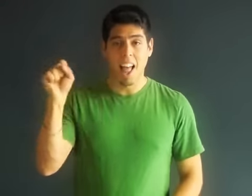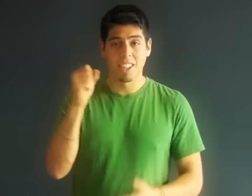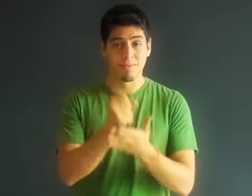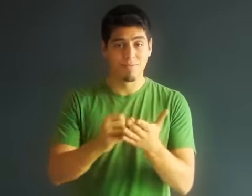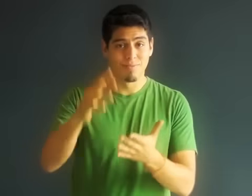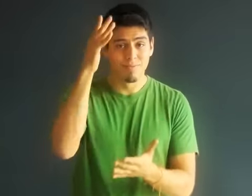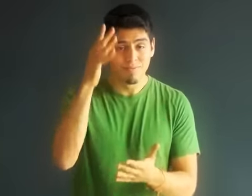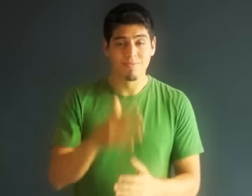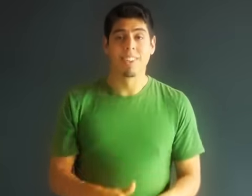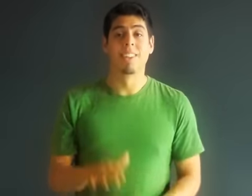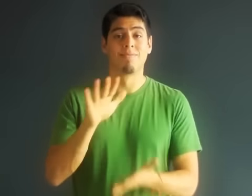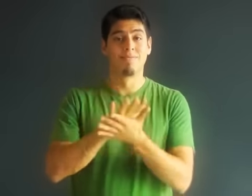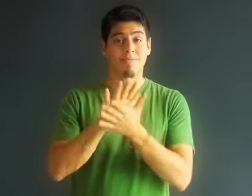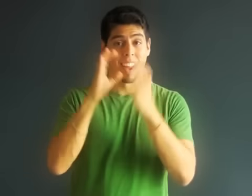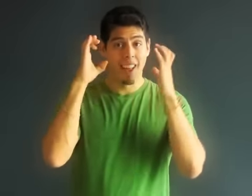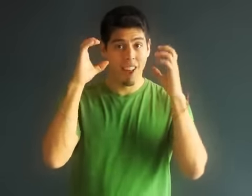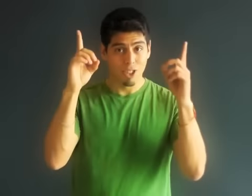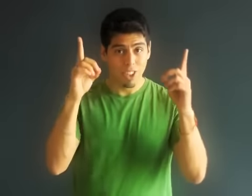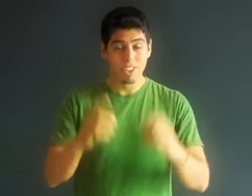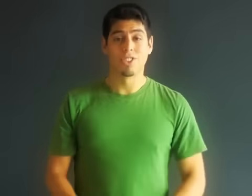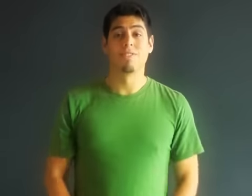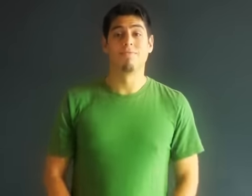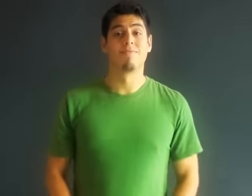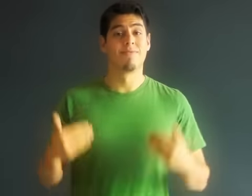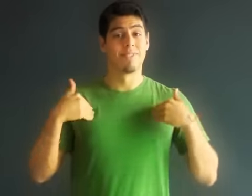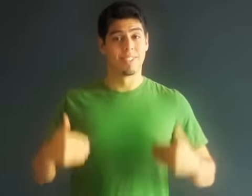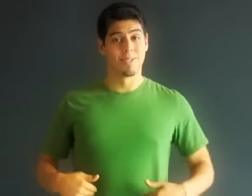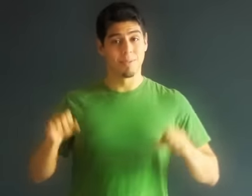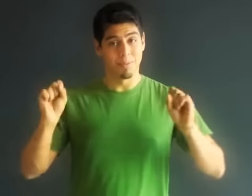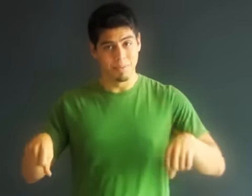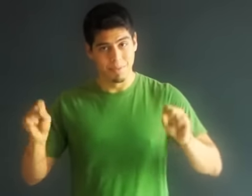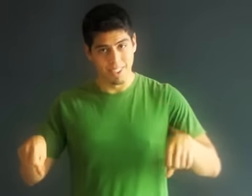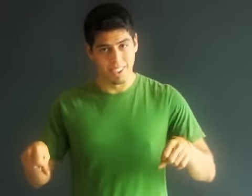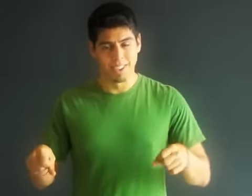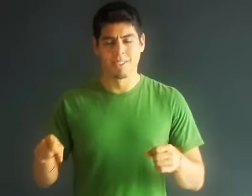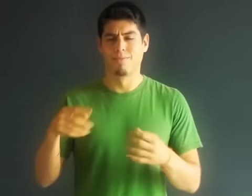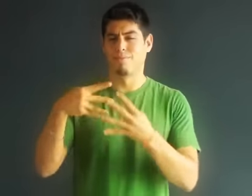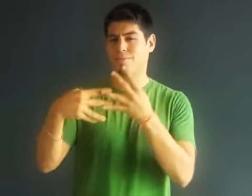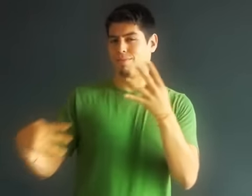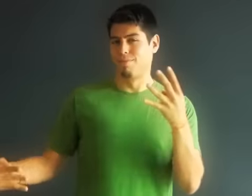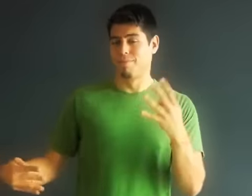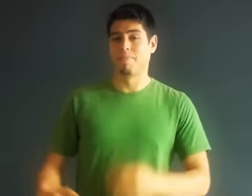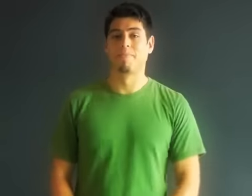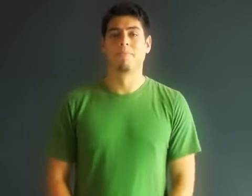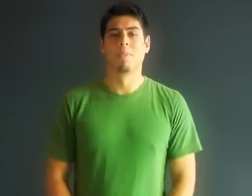class privilege, education privilege, abled-bodied privilege, and more.